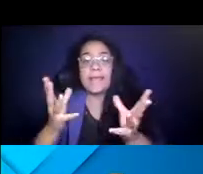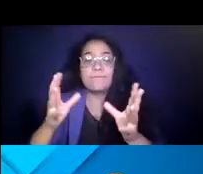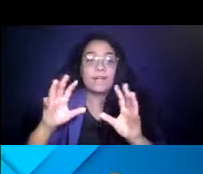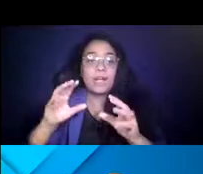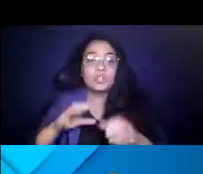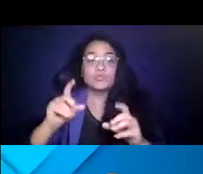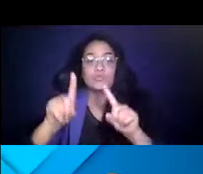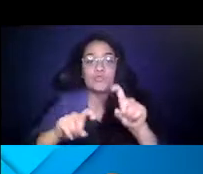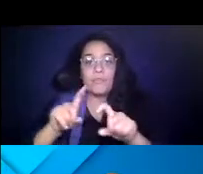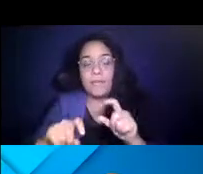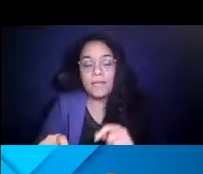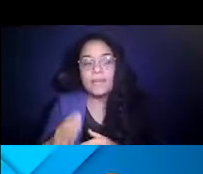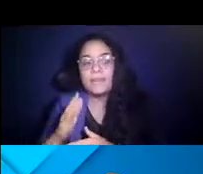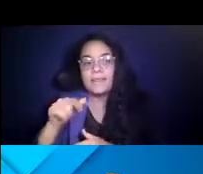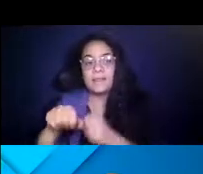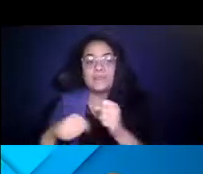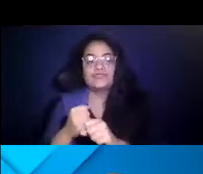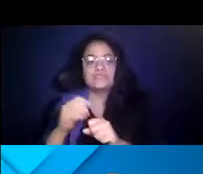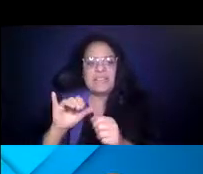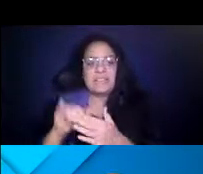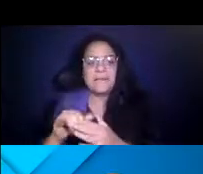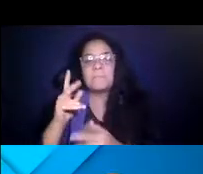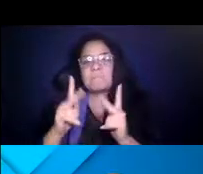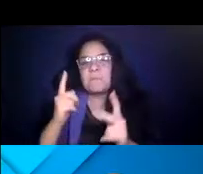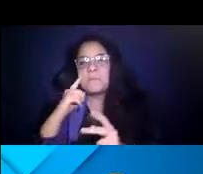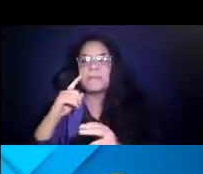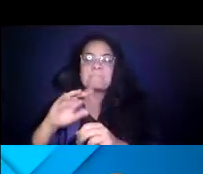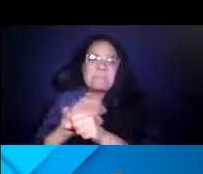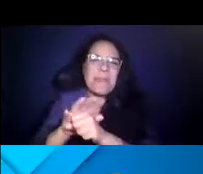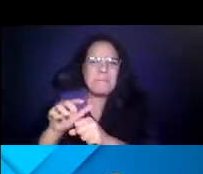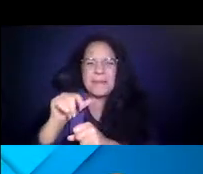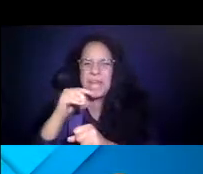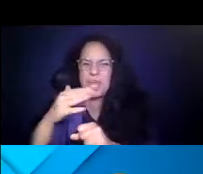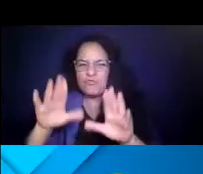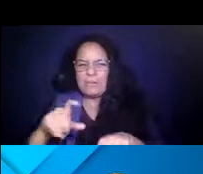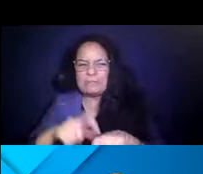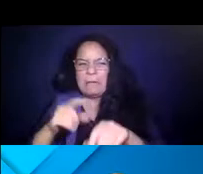14:51:22 You know, some may think during a pandemic, it may not be the best time to conduct a customer survey, but we do that every year.